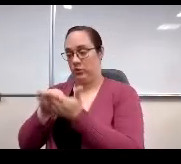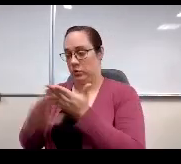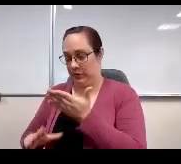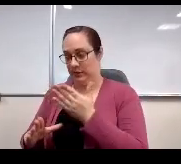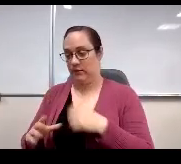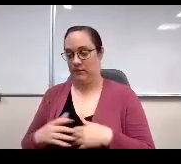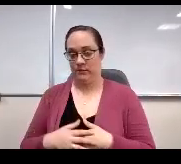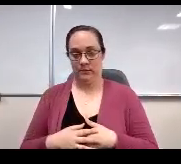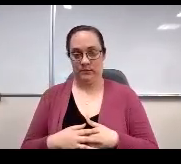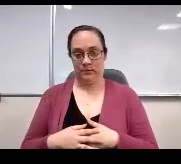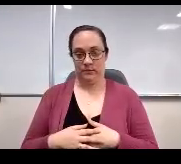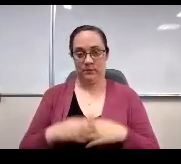Next line.